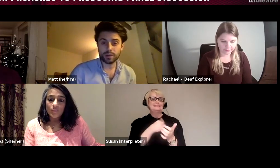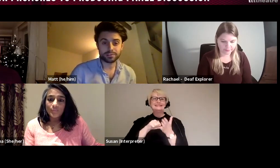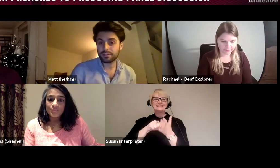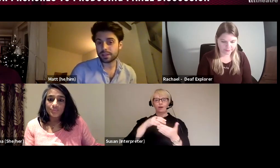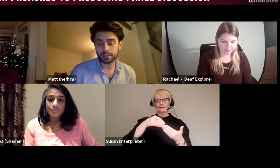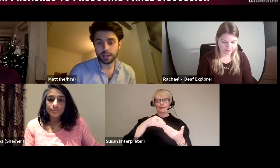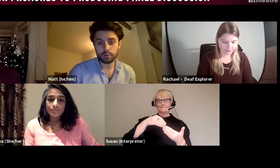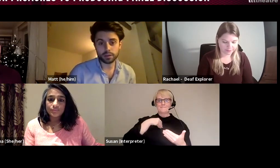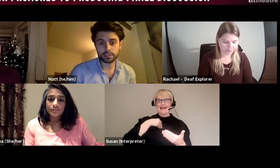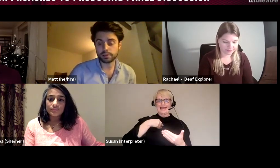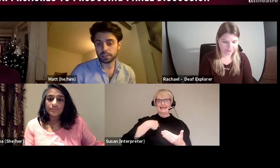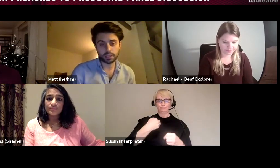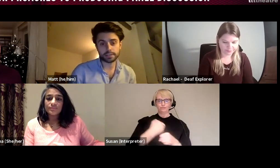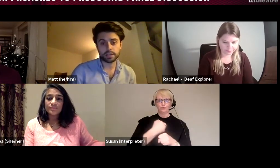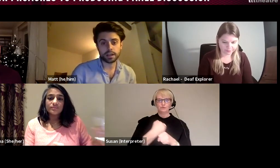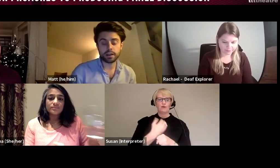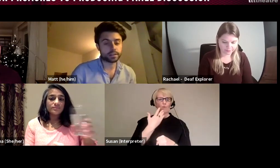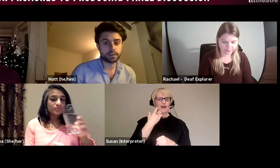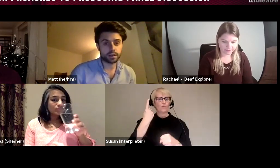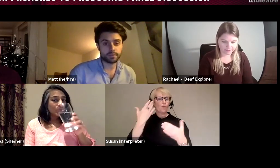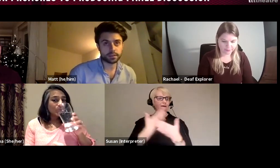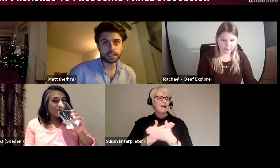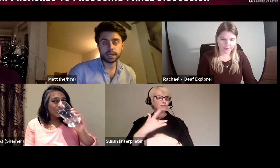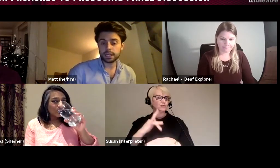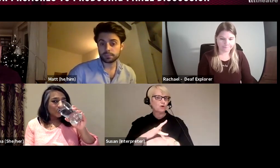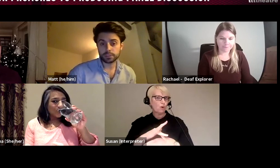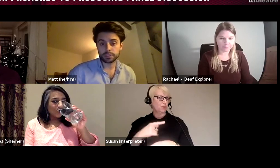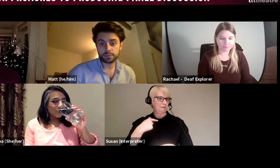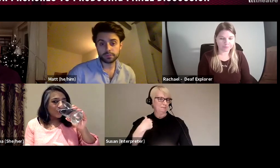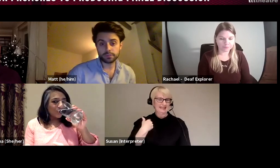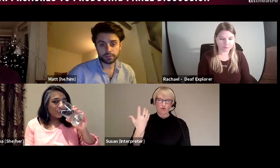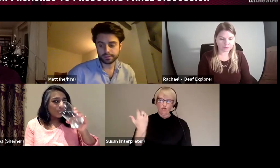you're doing one night shows and I did not earn a living as a producer for a very long time.